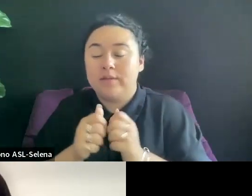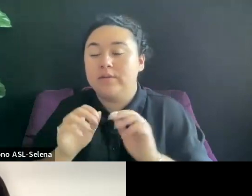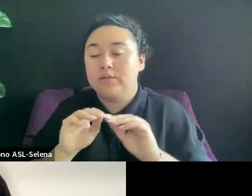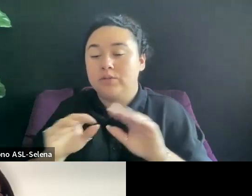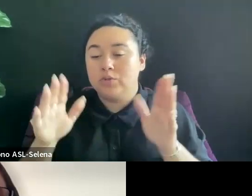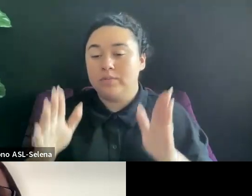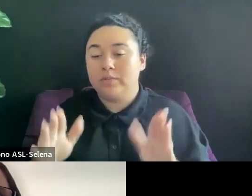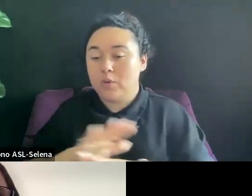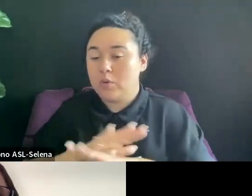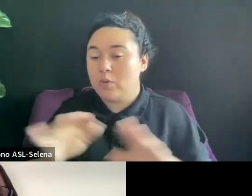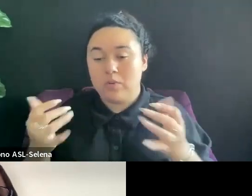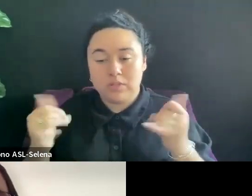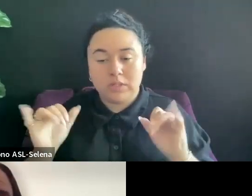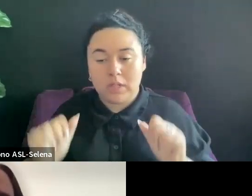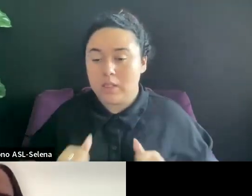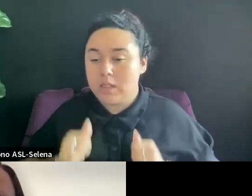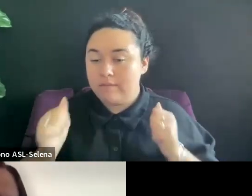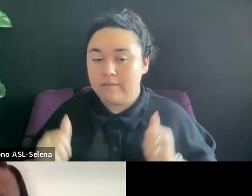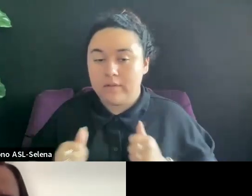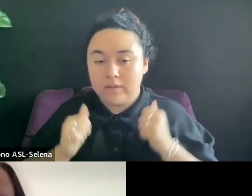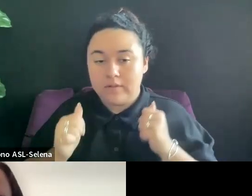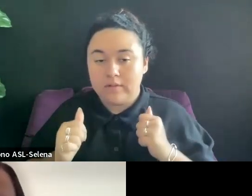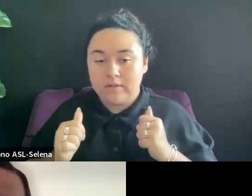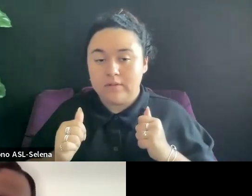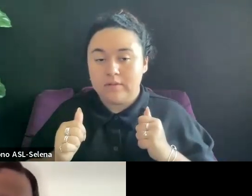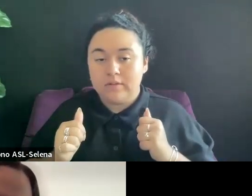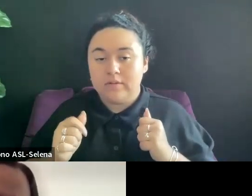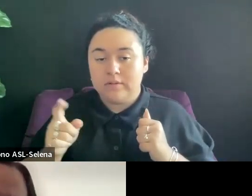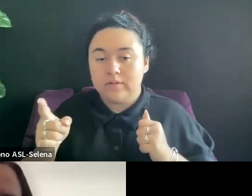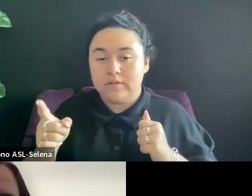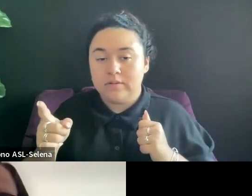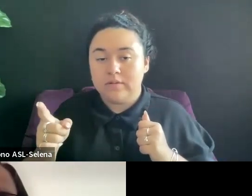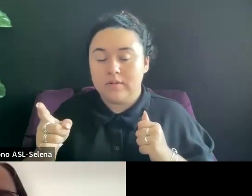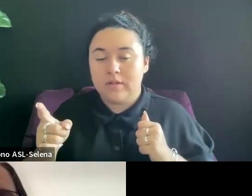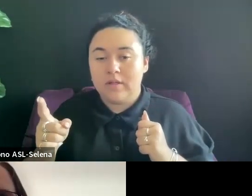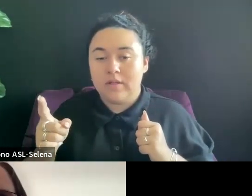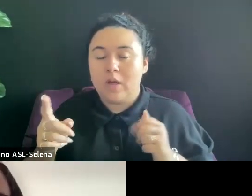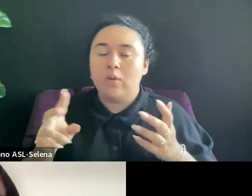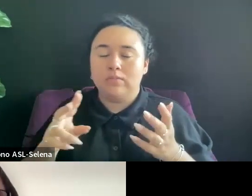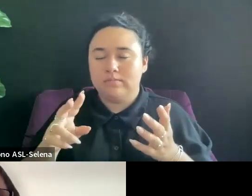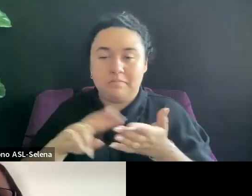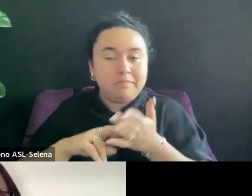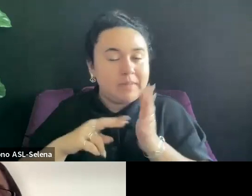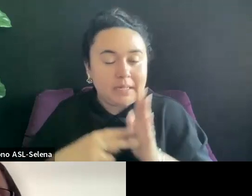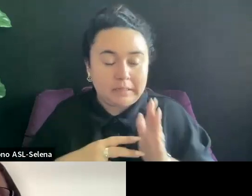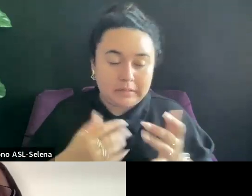THE DISTRIBUTOR IS BANKRUPT IN OTHER WORDS, THE FILMMAKER IS ALIVE.